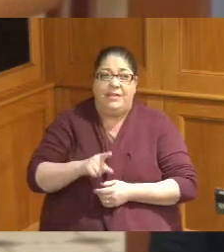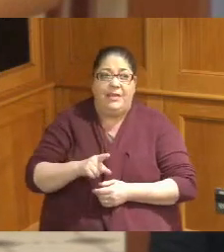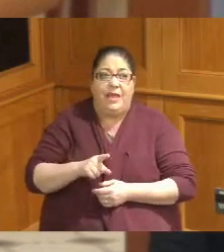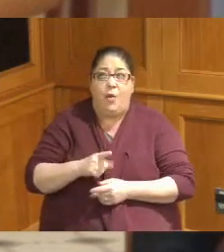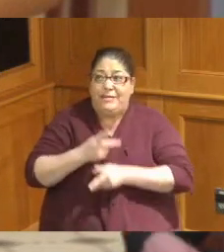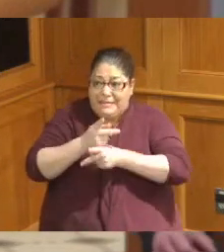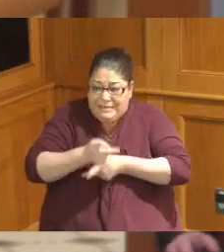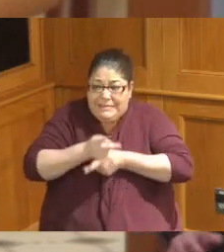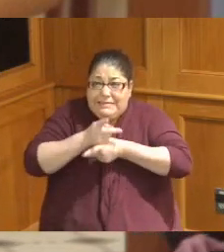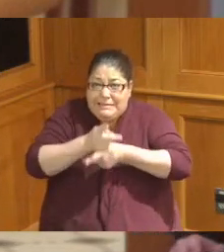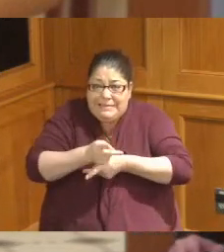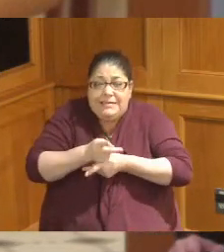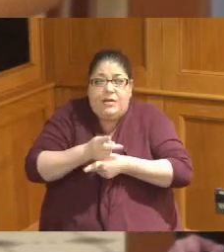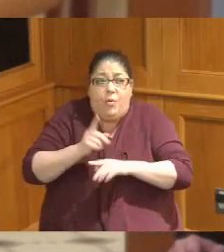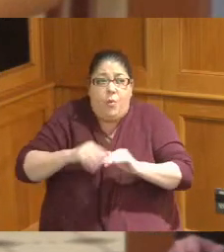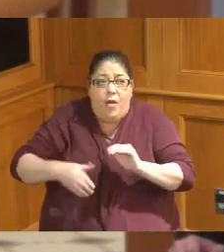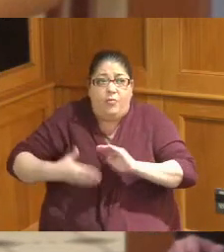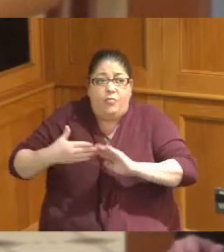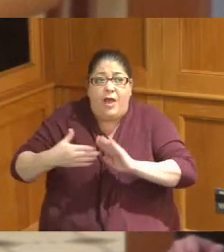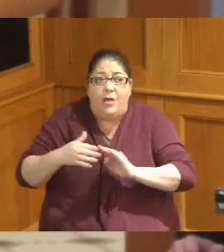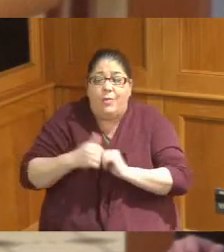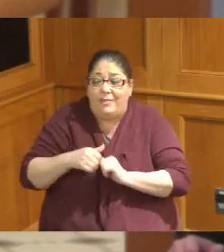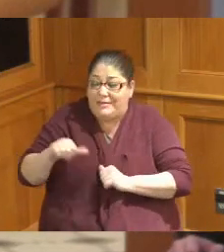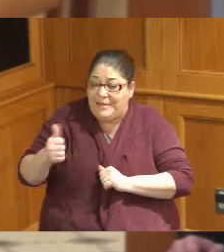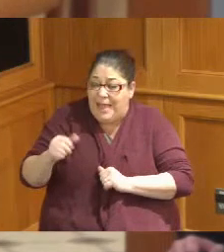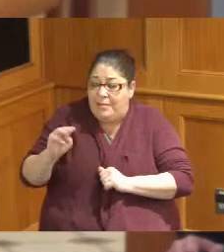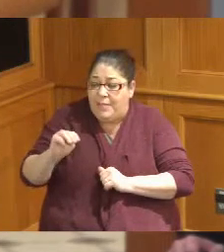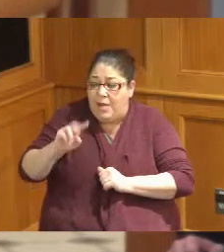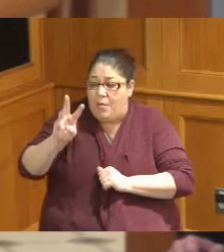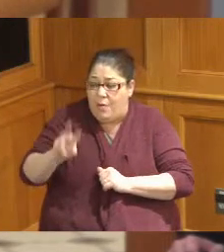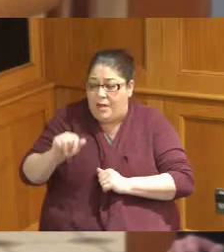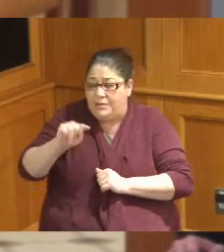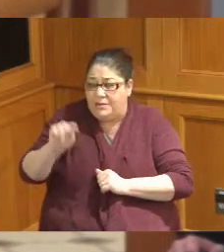careful about what we run with the 10 megawatts of generation power that we have right now to